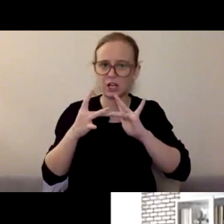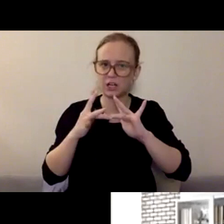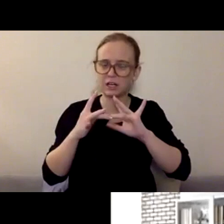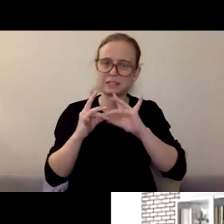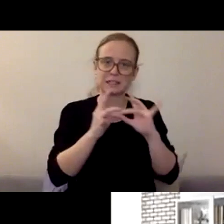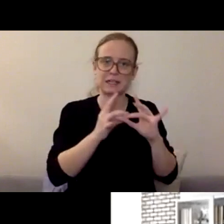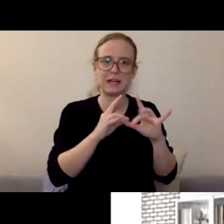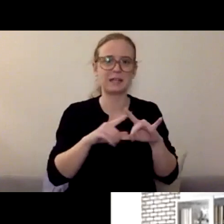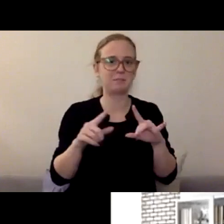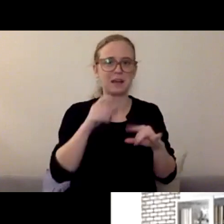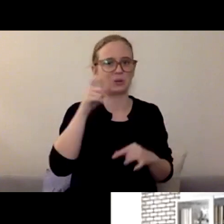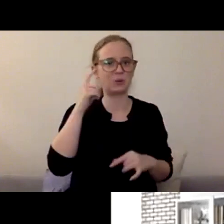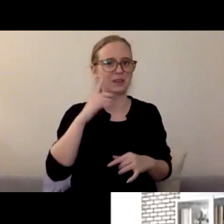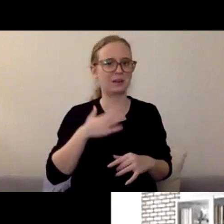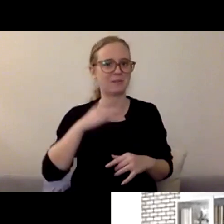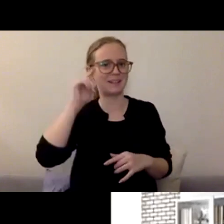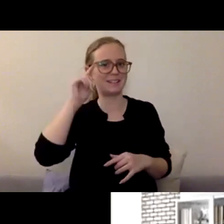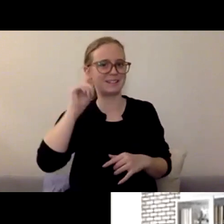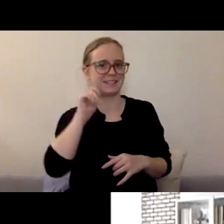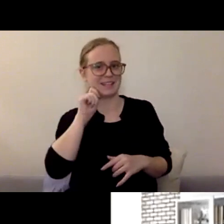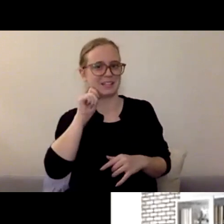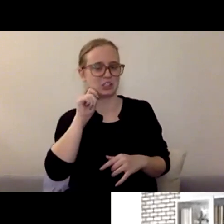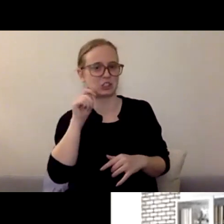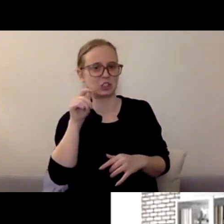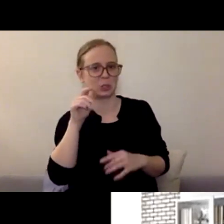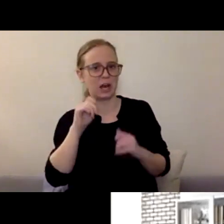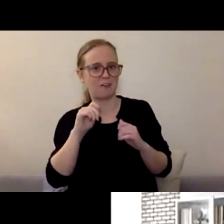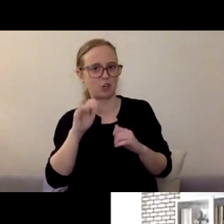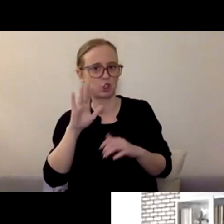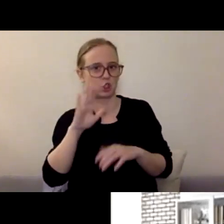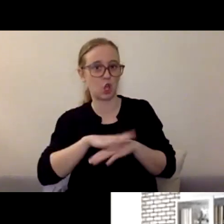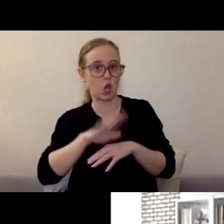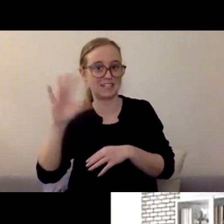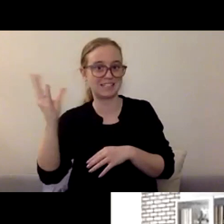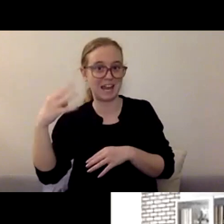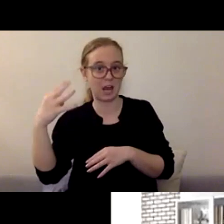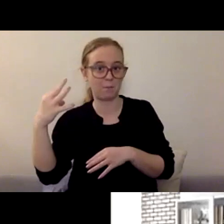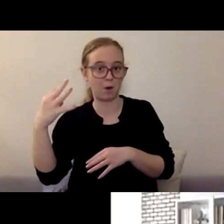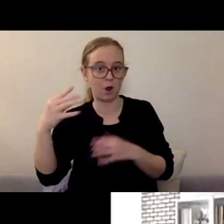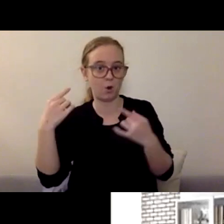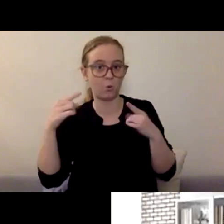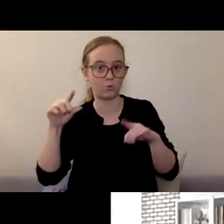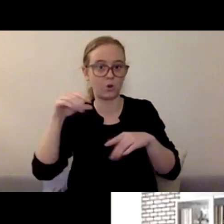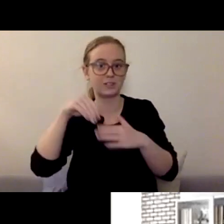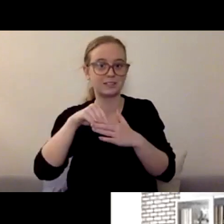but I don't think my teenager ever turns his camera on when he's in class. So that extra set of eyes isn't there,